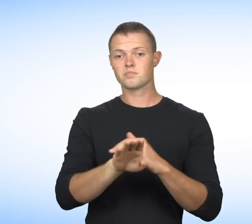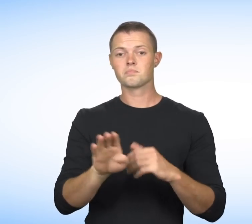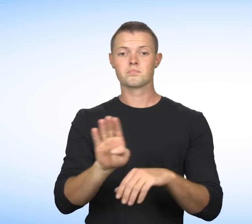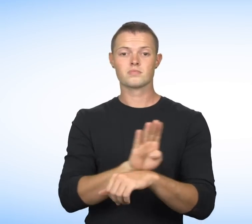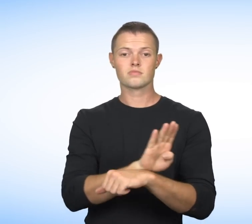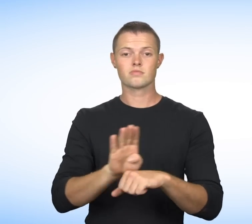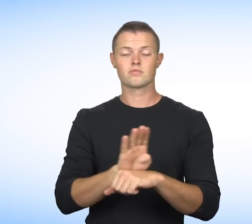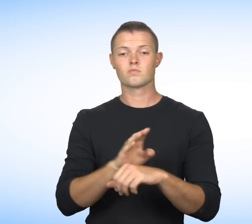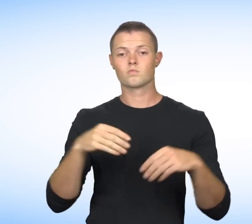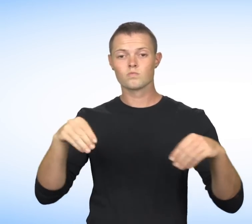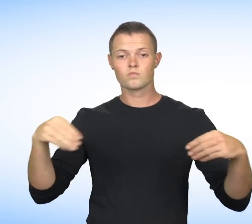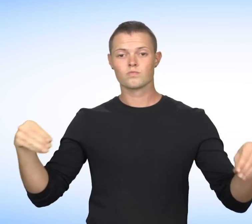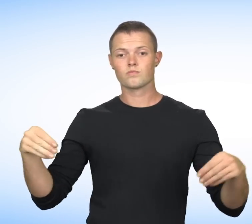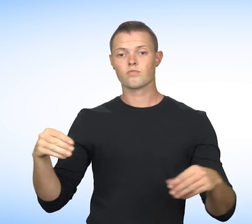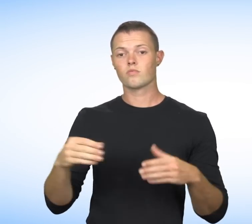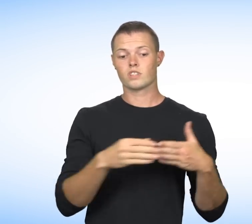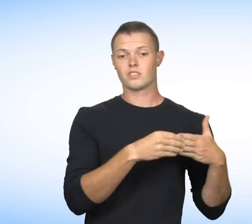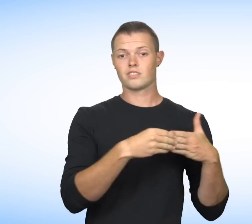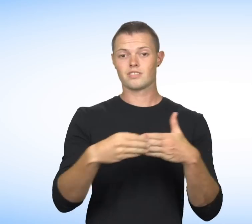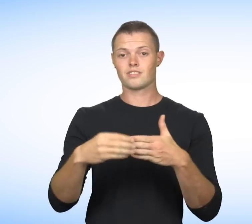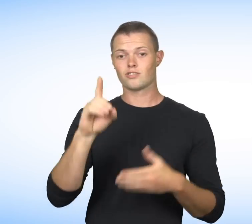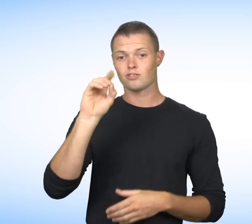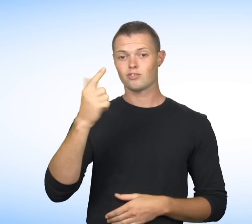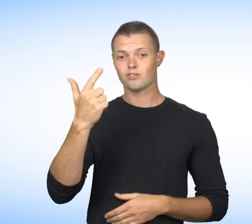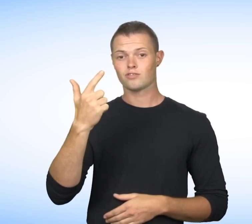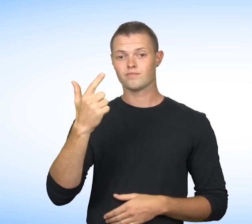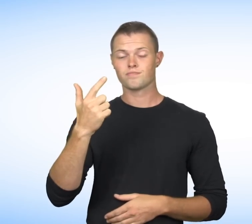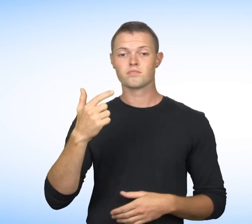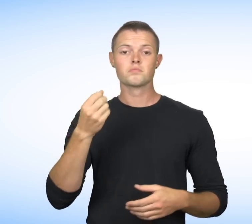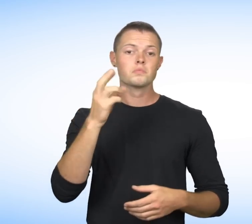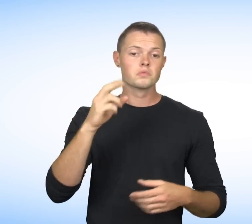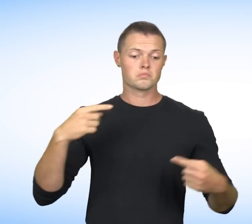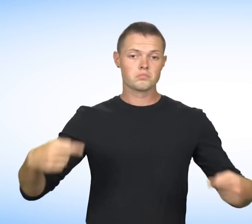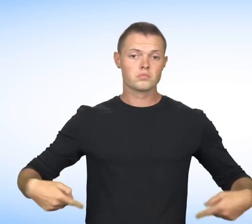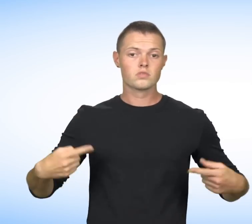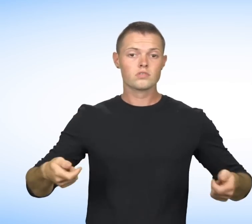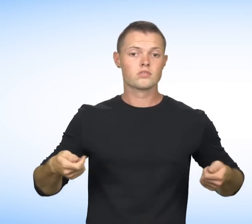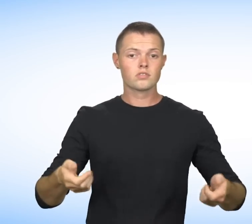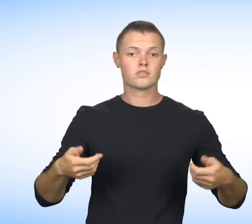For example you cannot be refused access to business because you are accompanied by a service dog